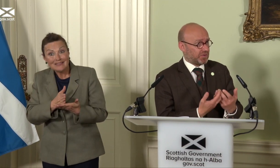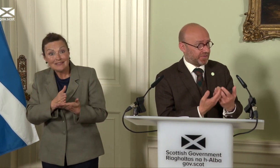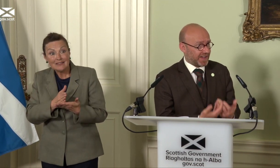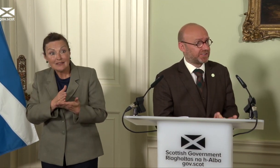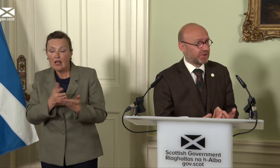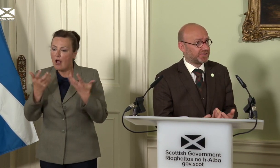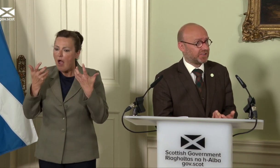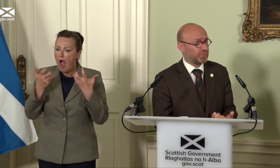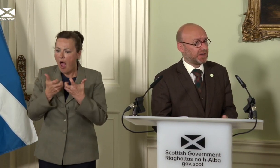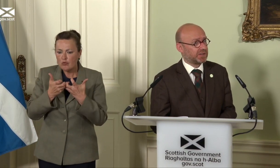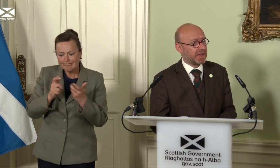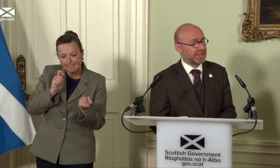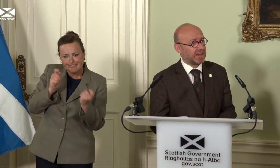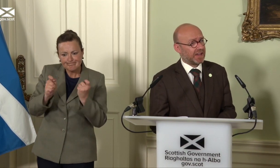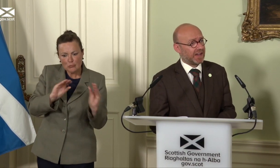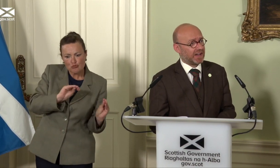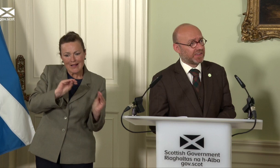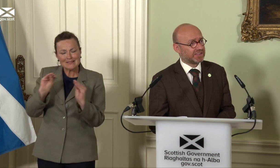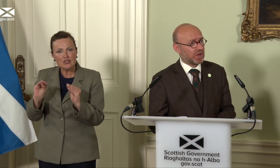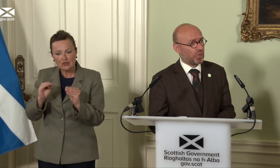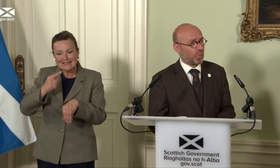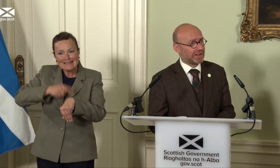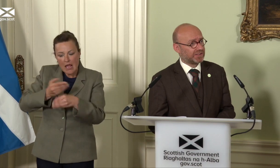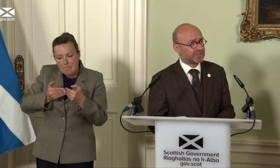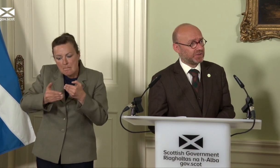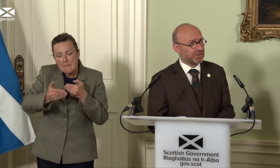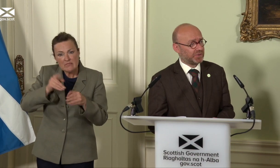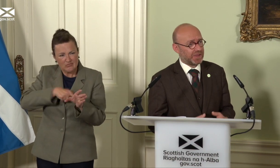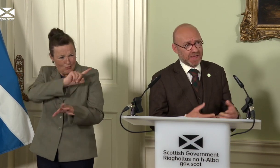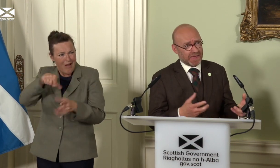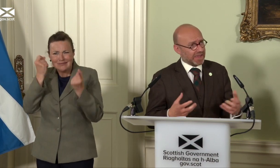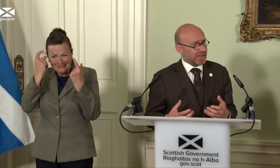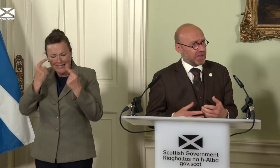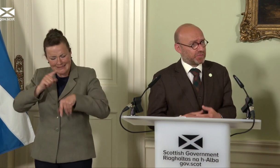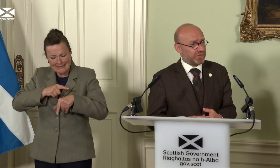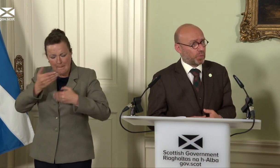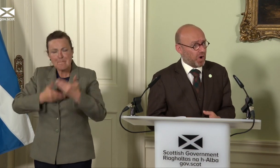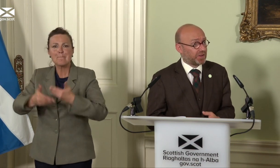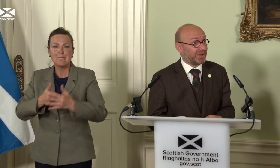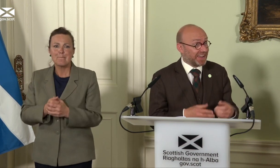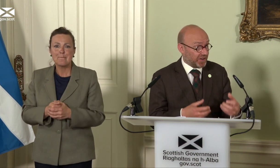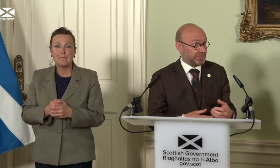fast a transition we need to make, I think, is now well understood. You know, if the world had begun